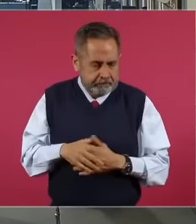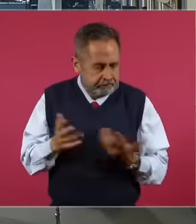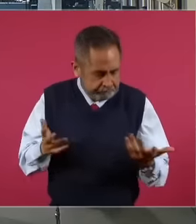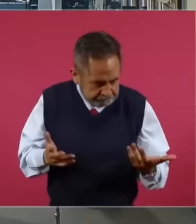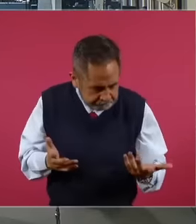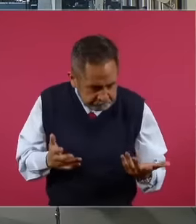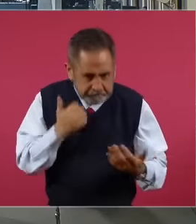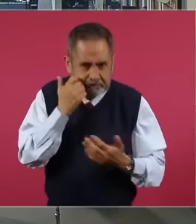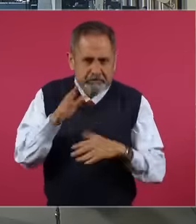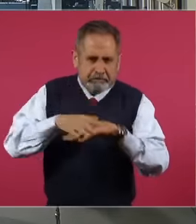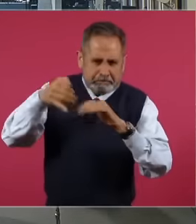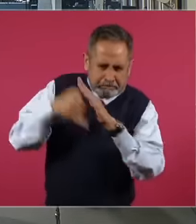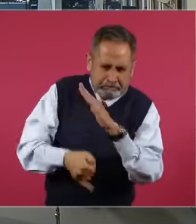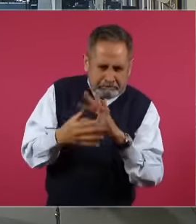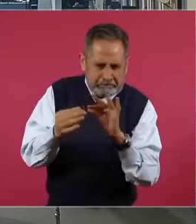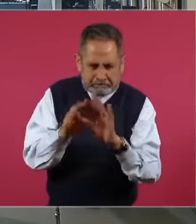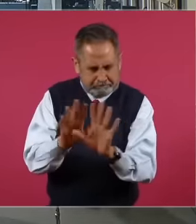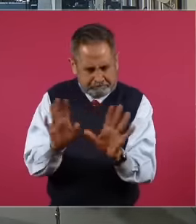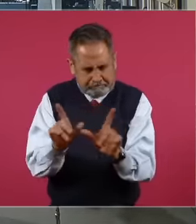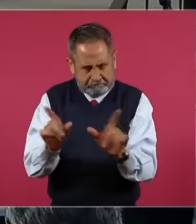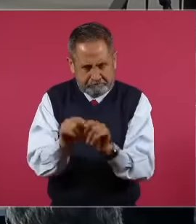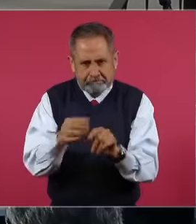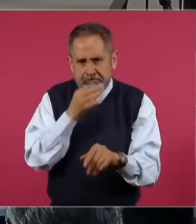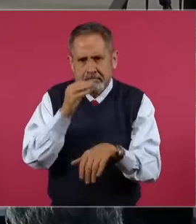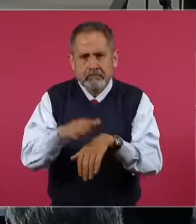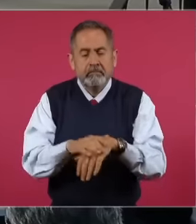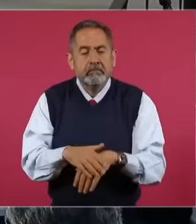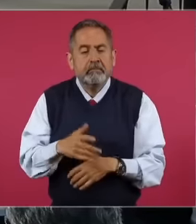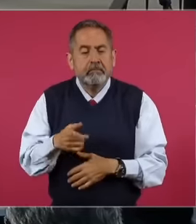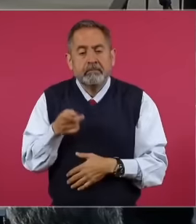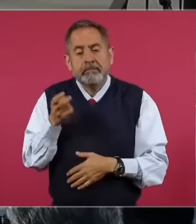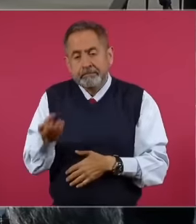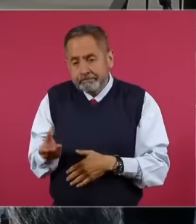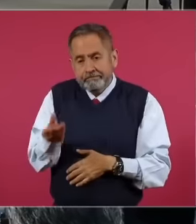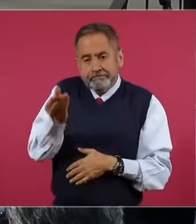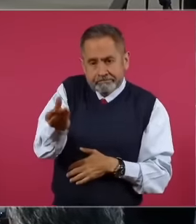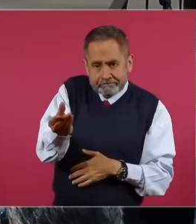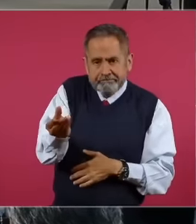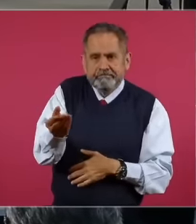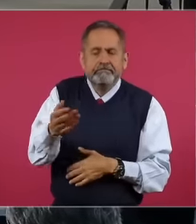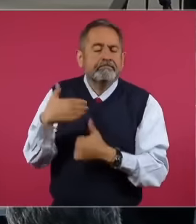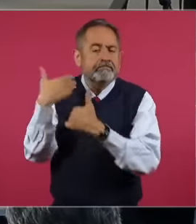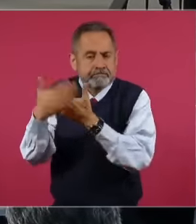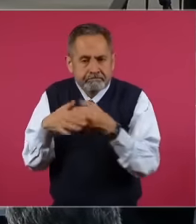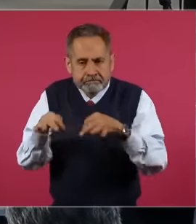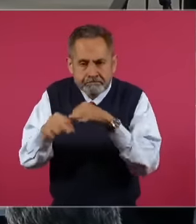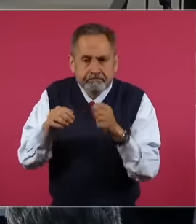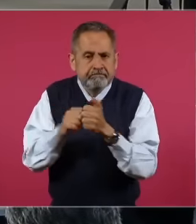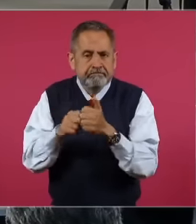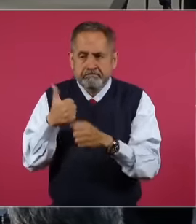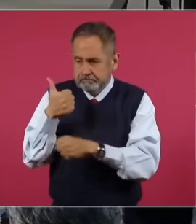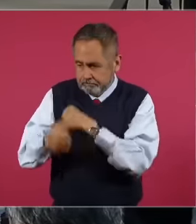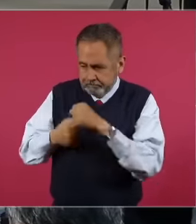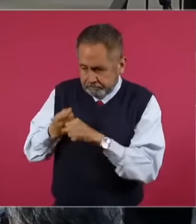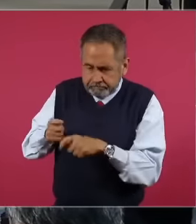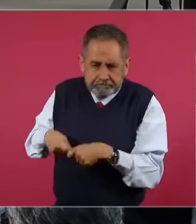to delve deeper into this issue, that this would have to be worked on transexenally due to a situation